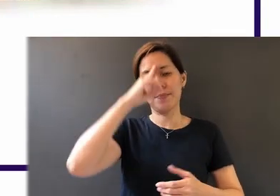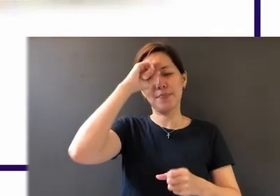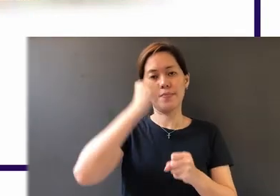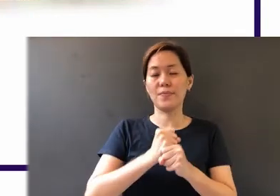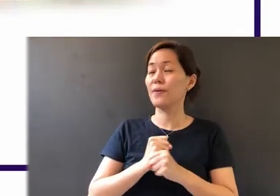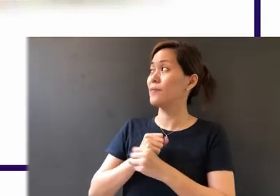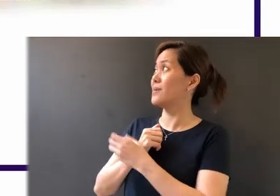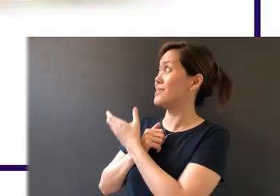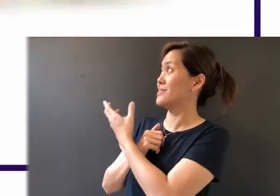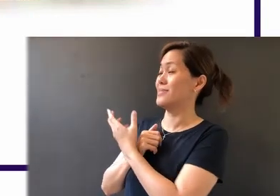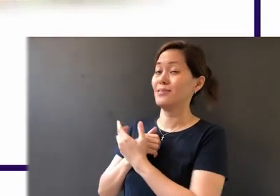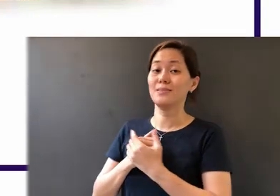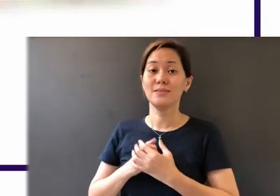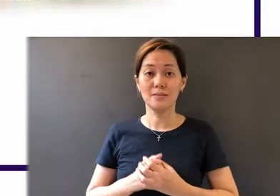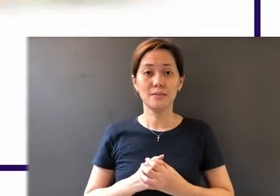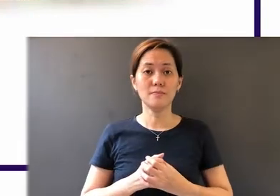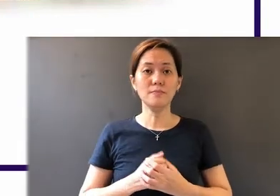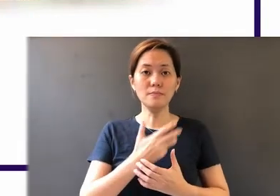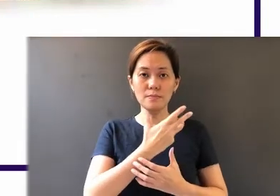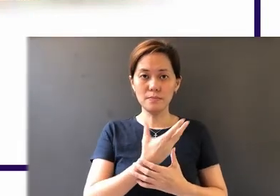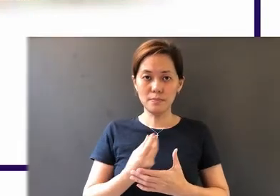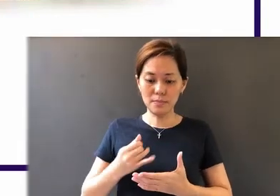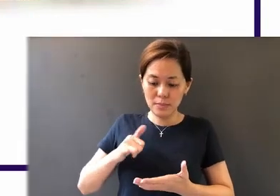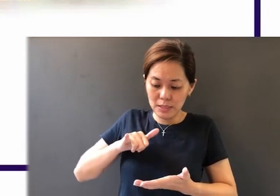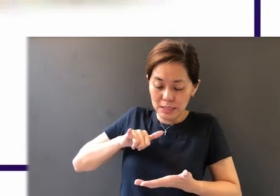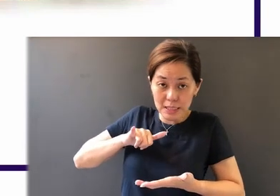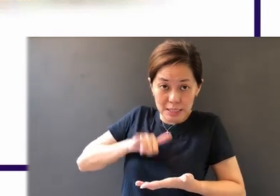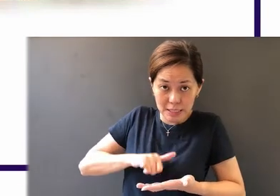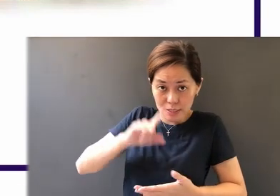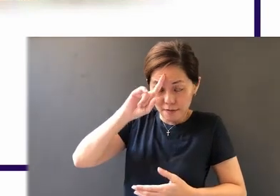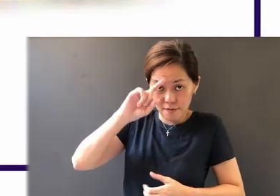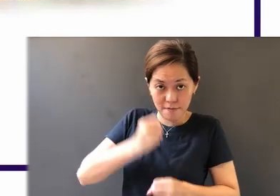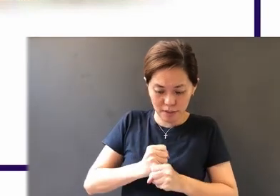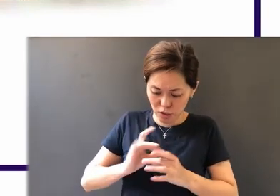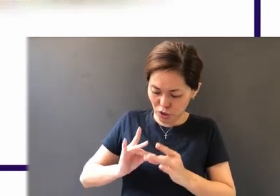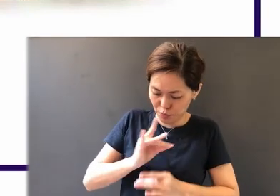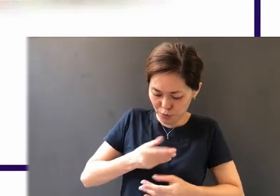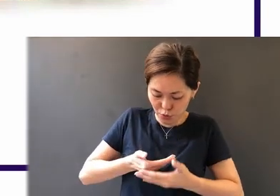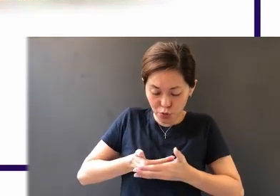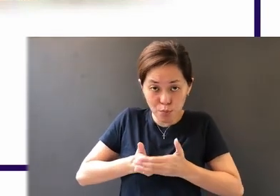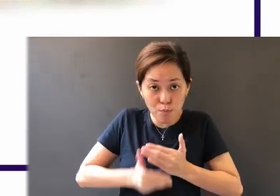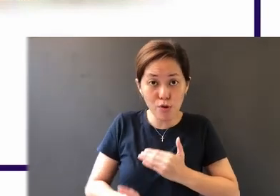in Him. And this faith in Him, this spiritual birth,